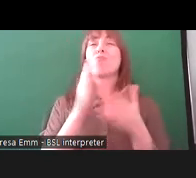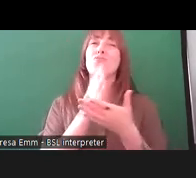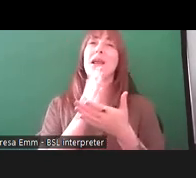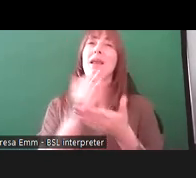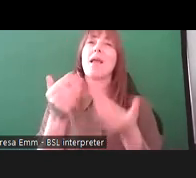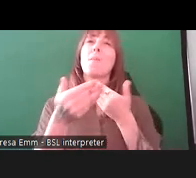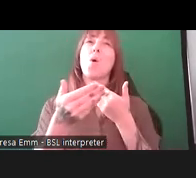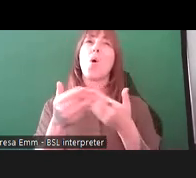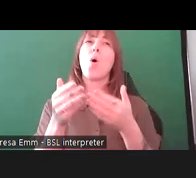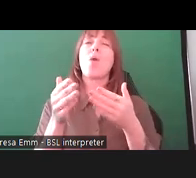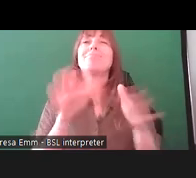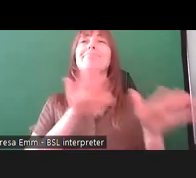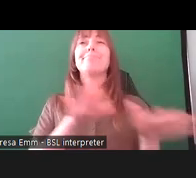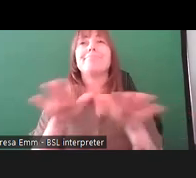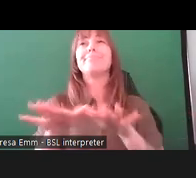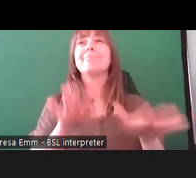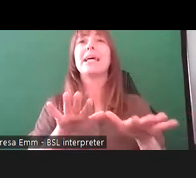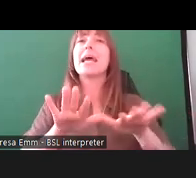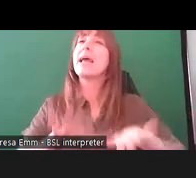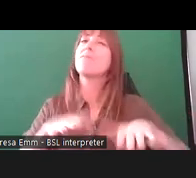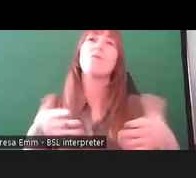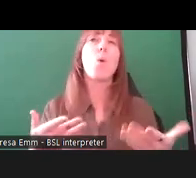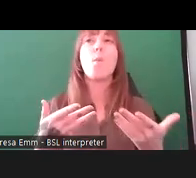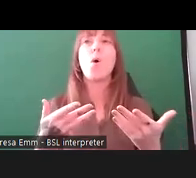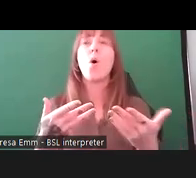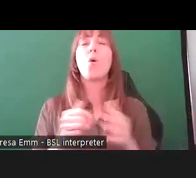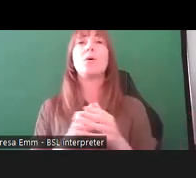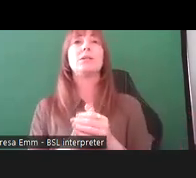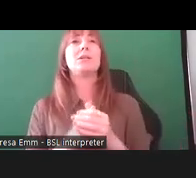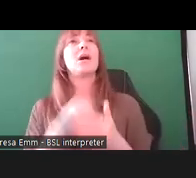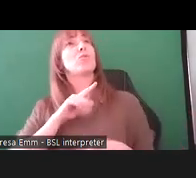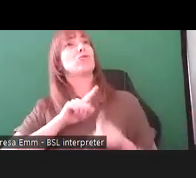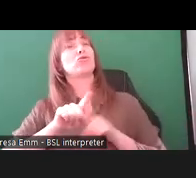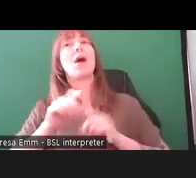with people, whilst trying to structure it. This is a good example of how as an organisation, we've